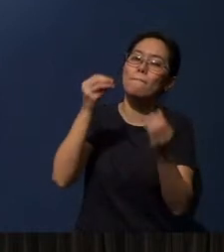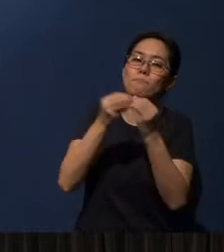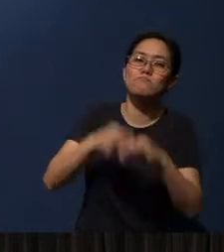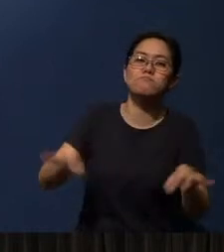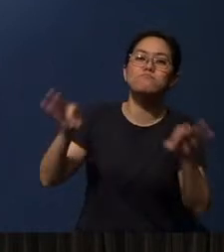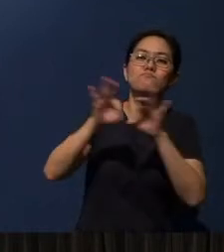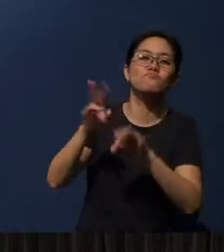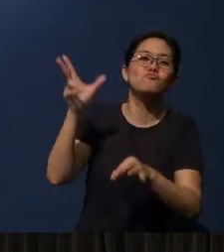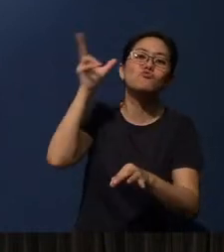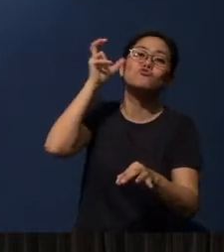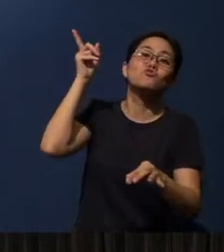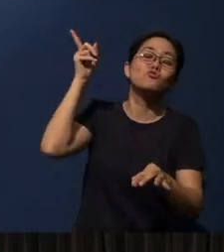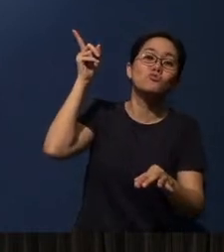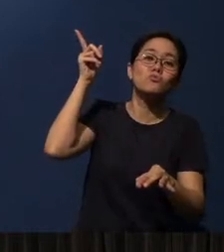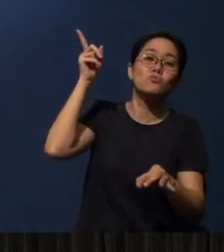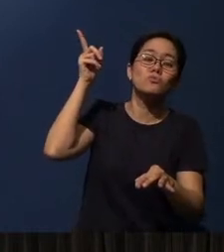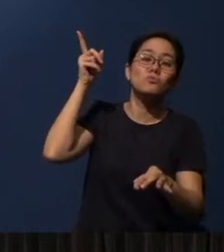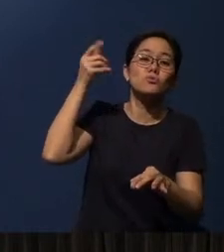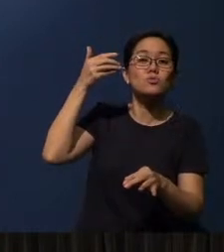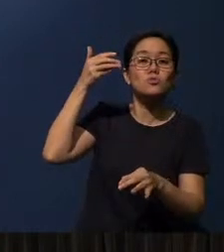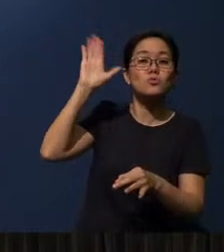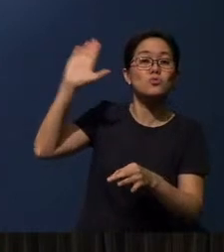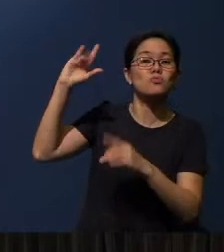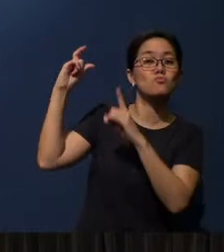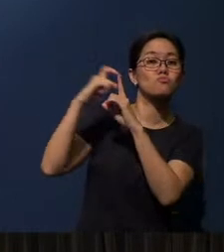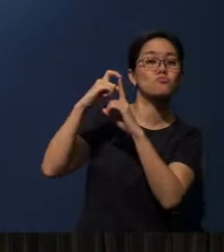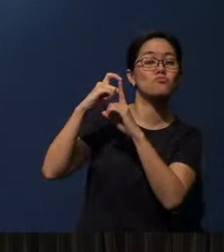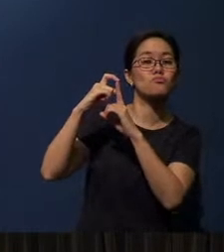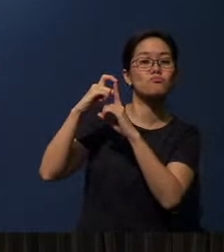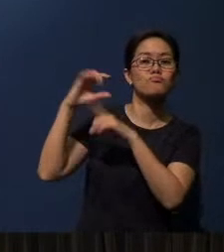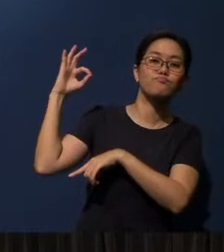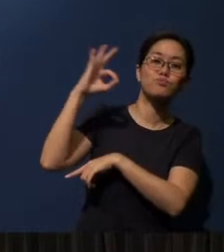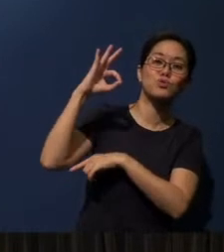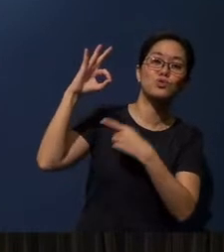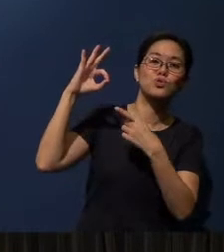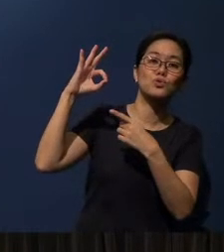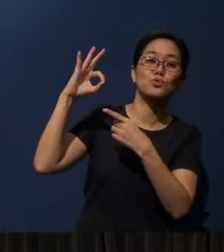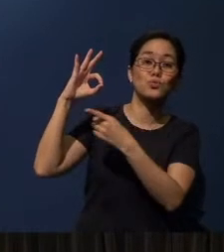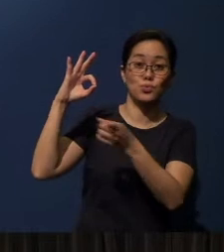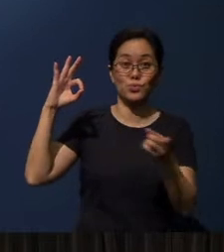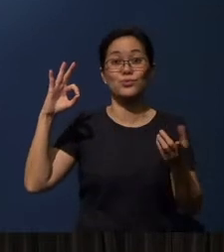You hear the Word of God that was preached to you.